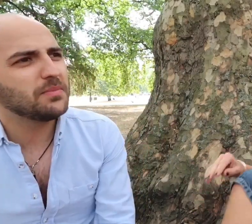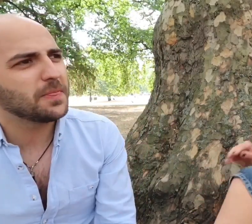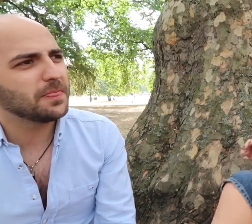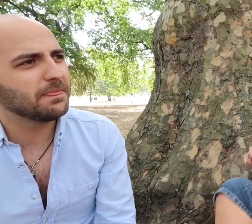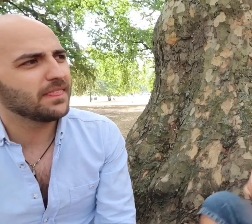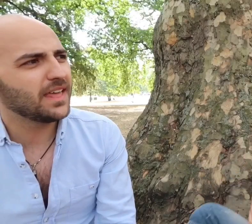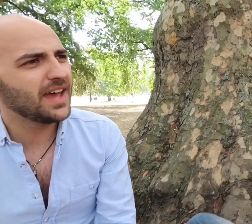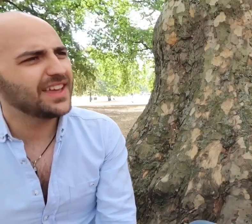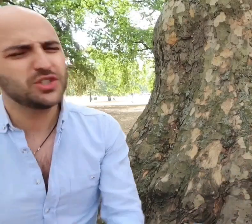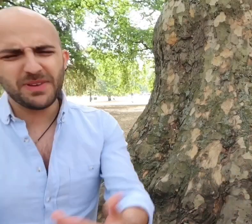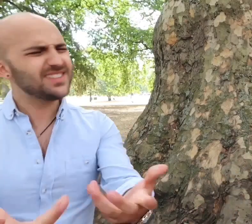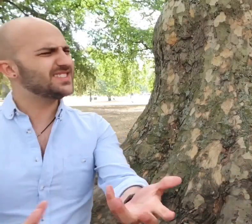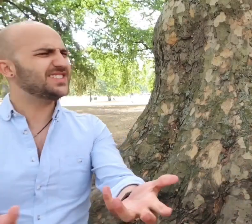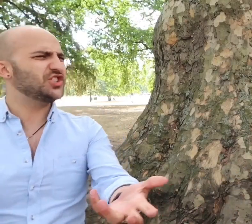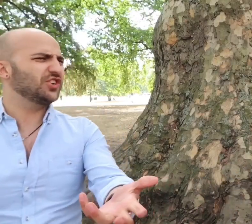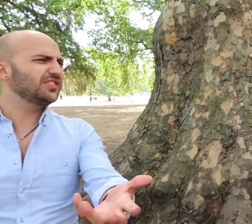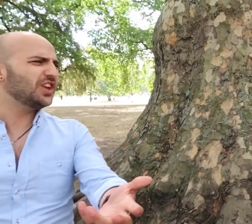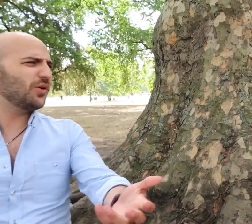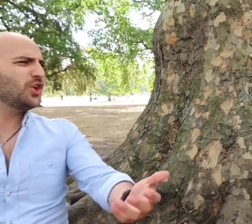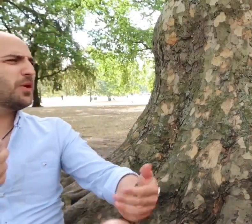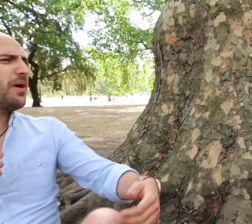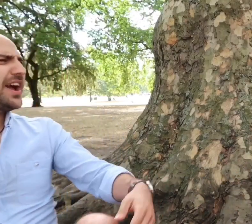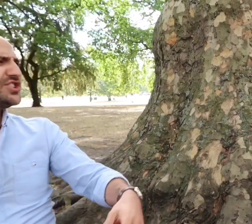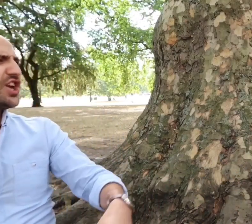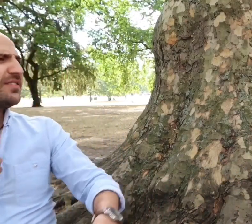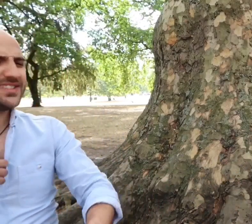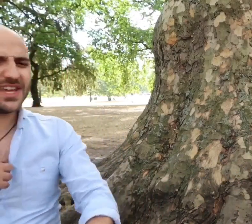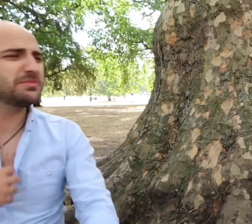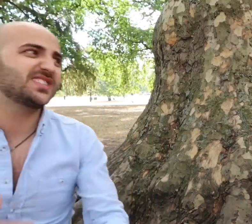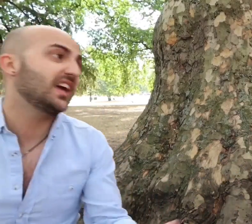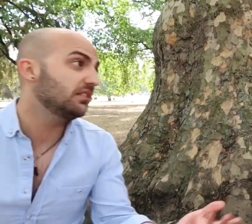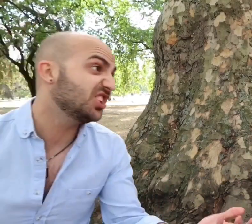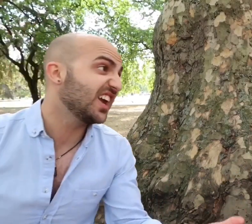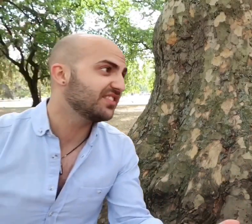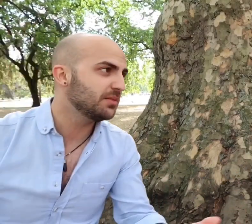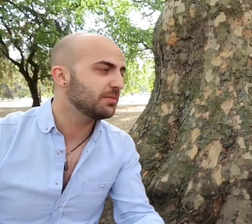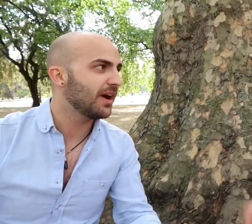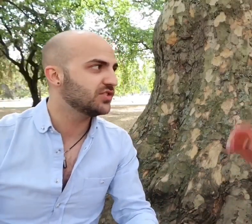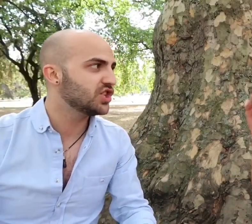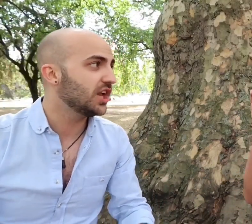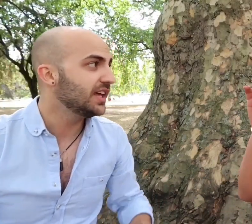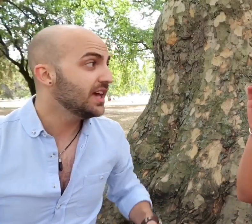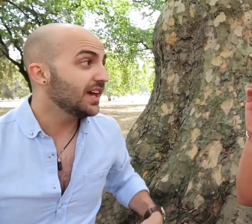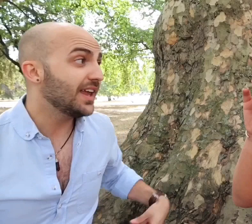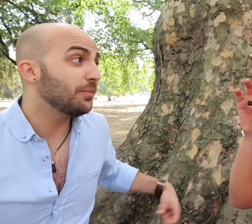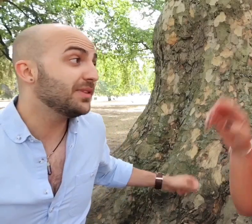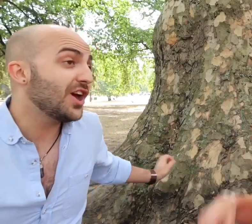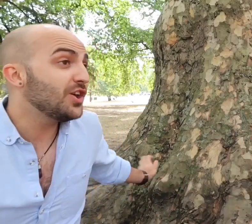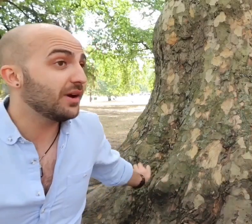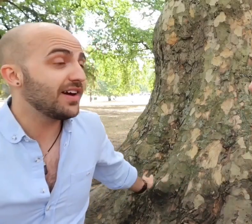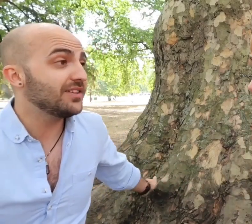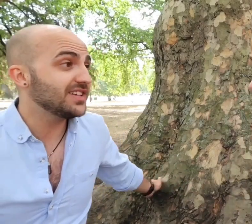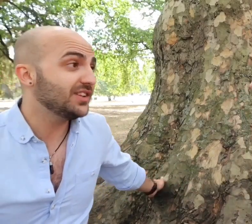and that should be his decision, y'know who am i to turn around to him and say you're gonna have to give me power of attorney now but the only way around it